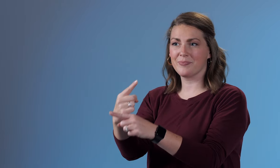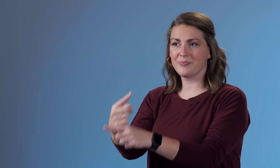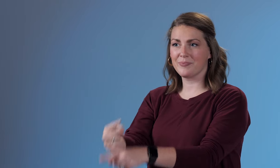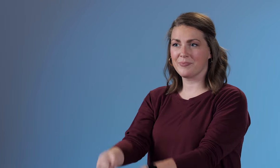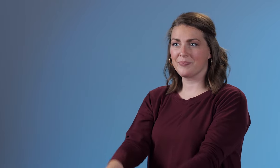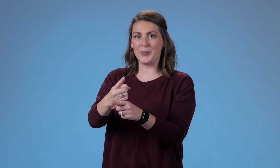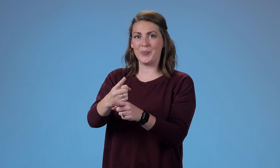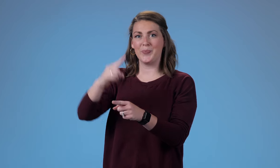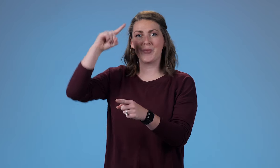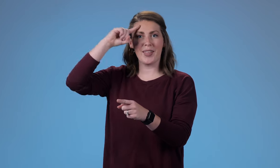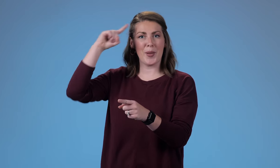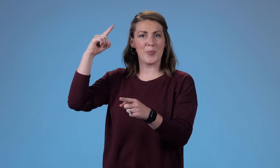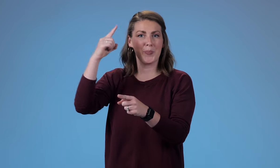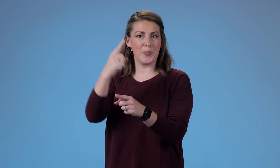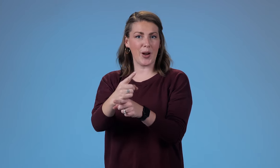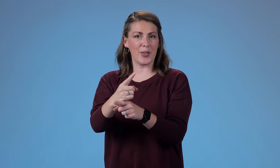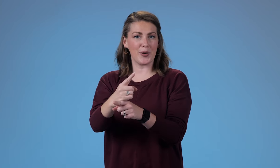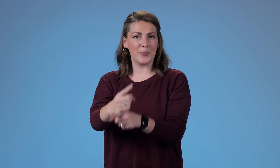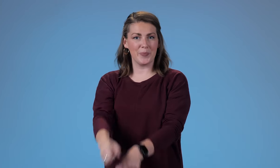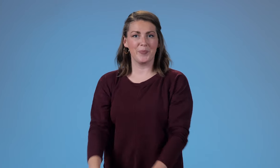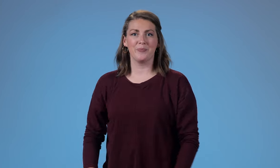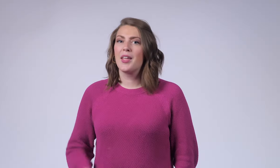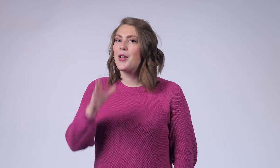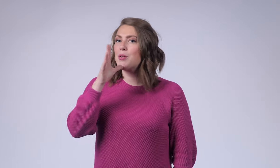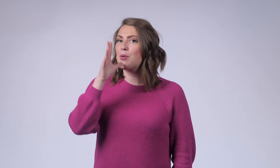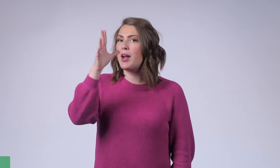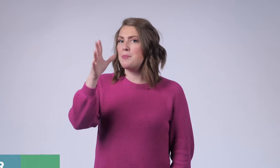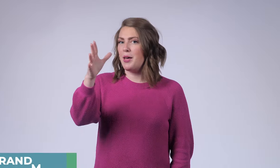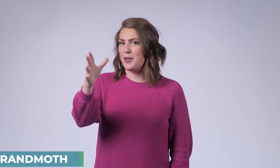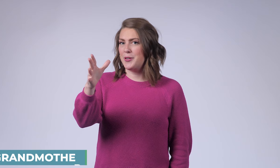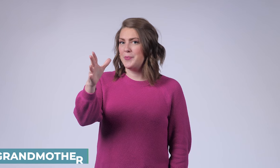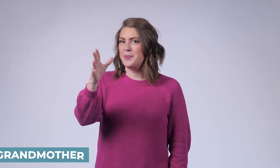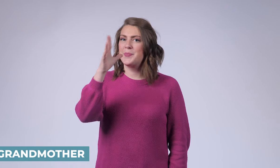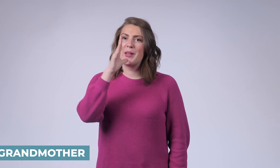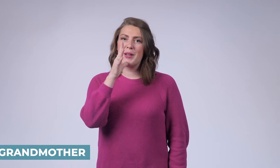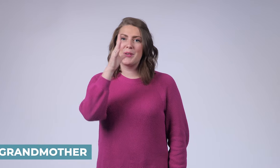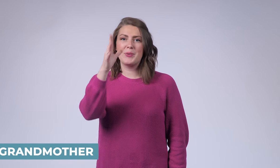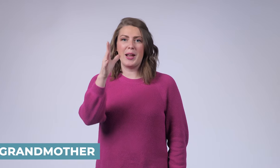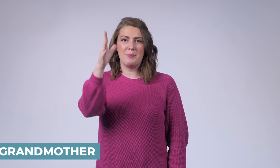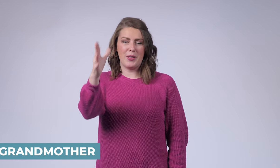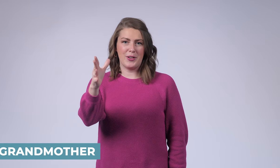down together. Brother Grandmother Grandmother